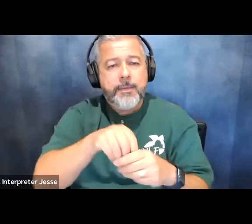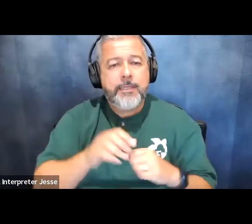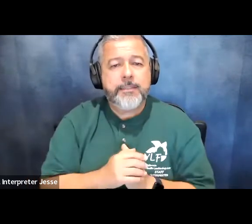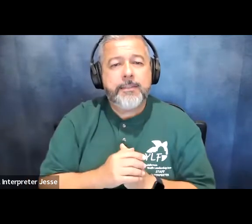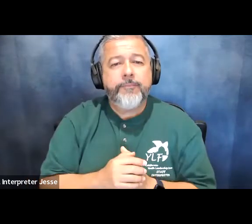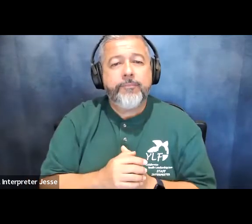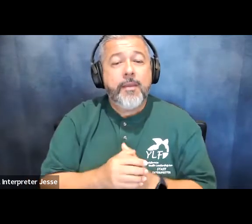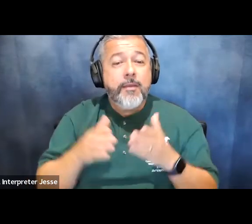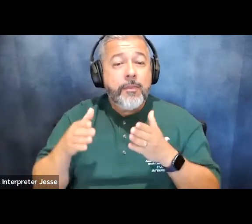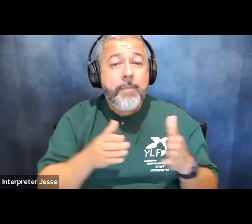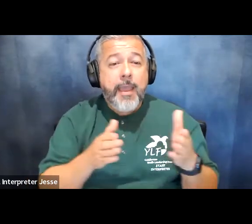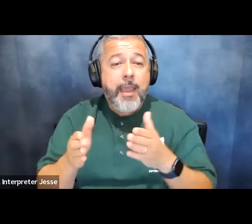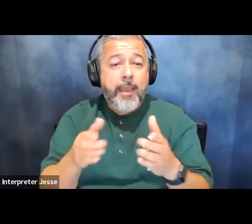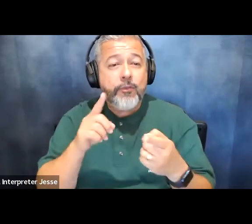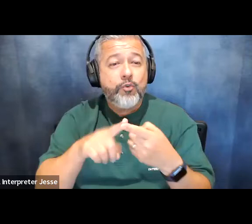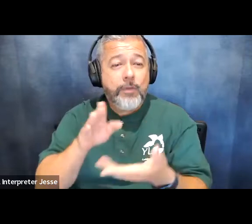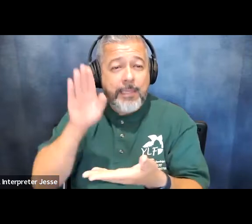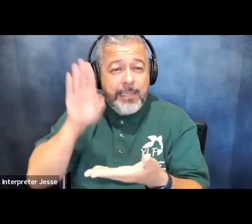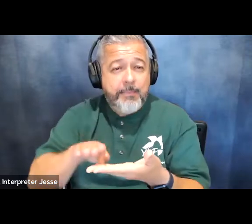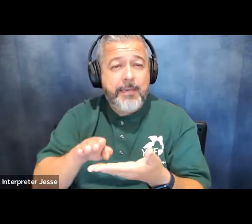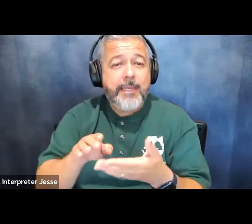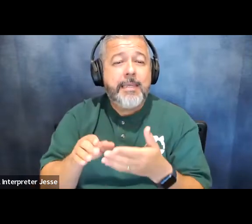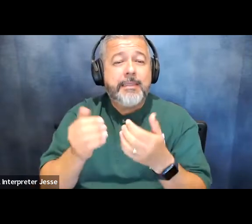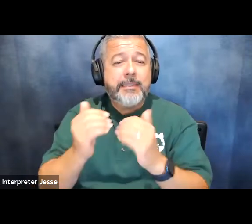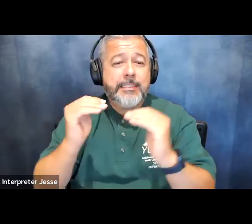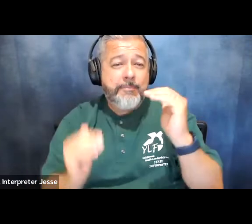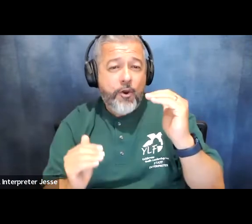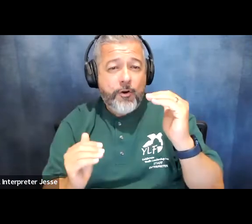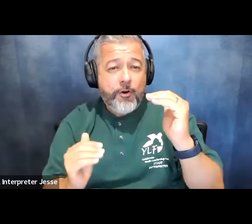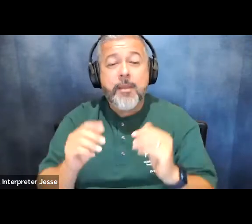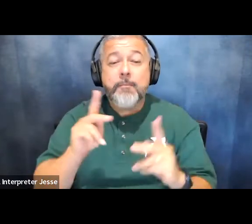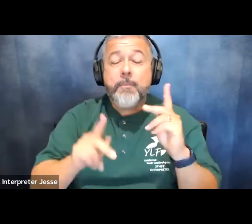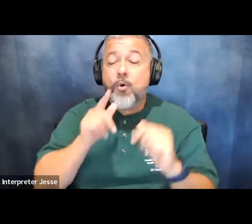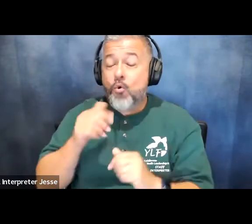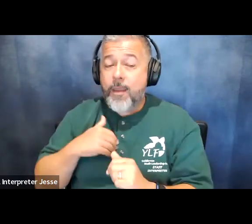the path towards eliminating the disparity that exists between those who are disabled and those